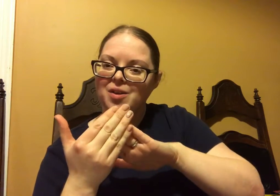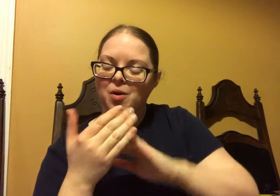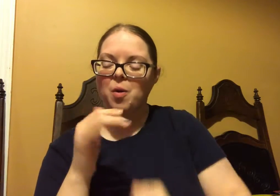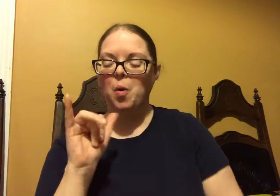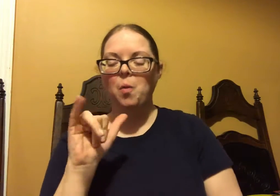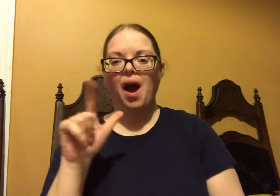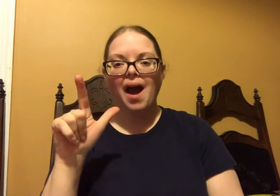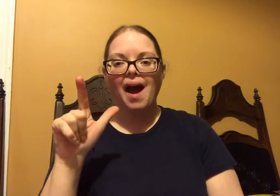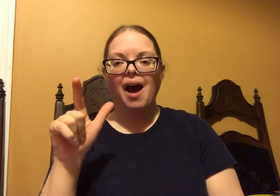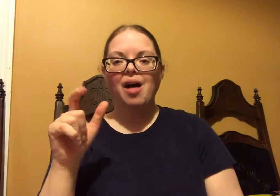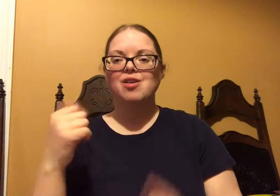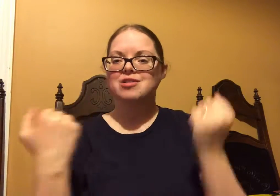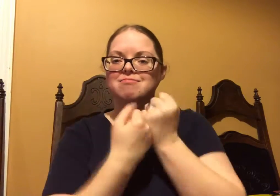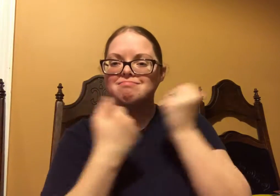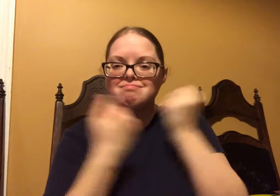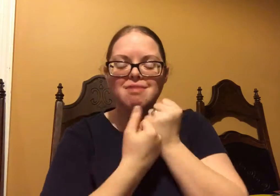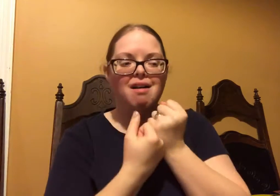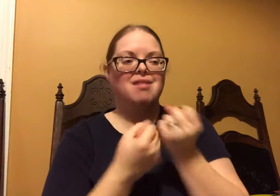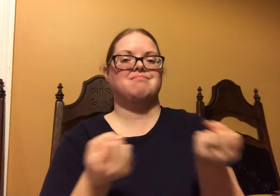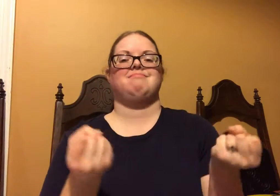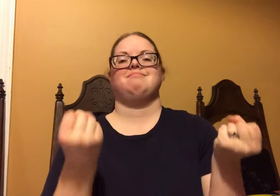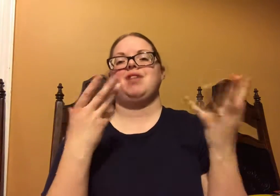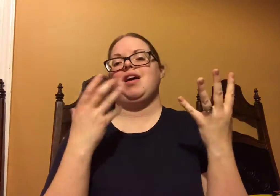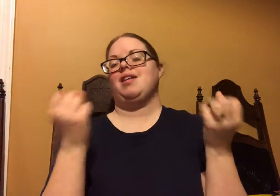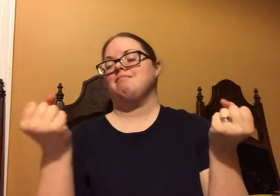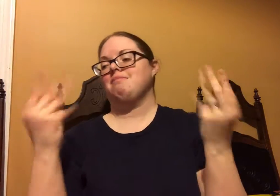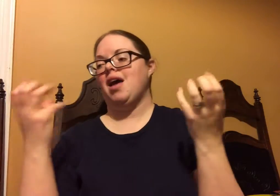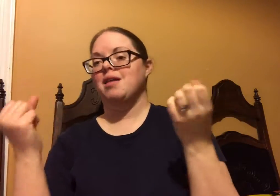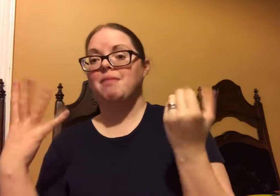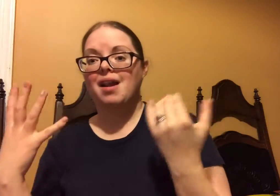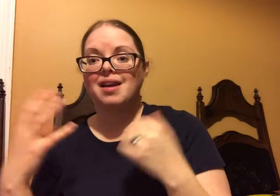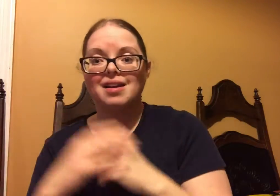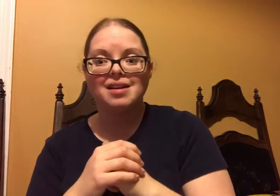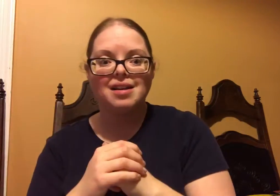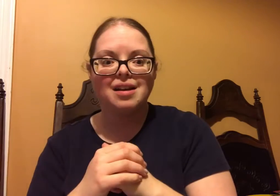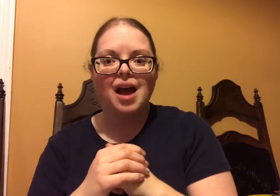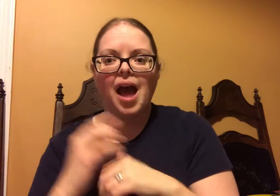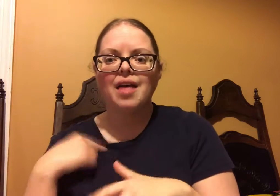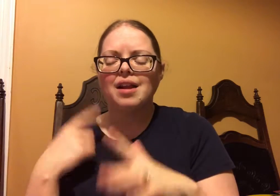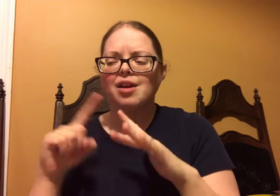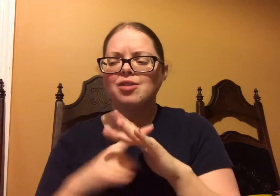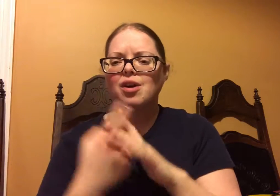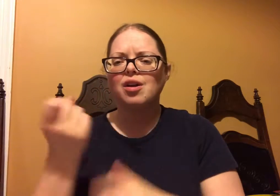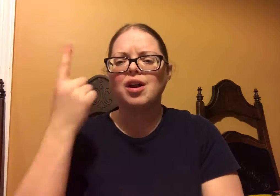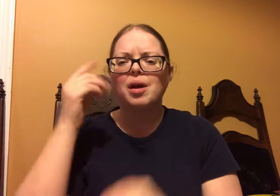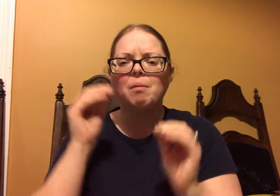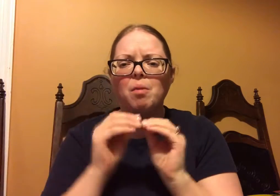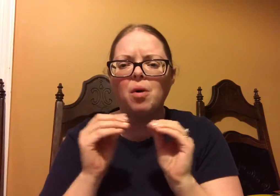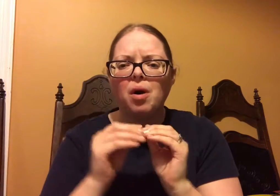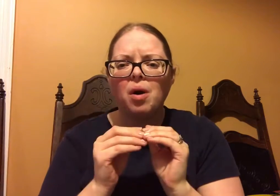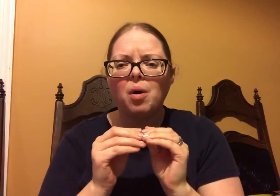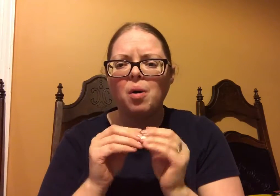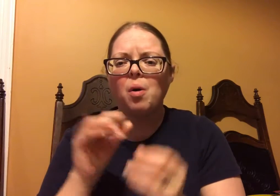They want to help people, they want to support people.